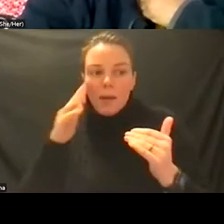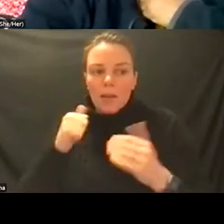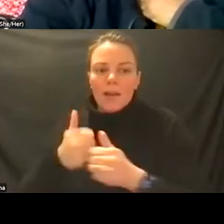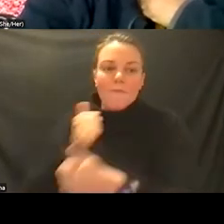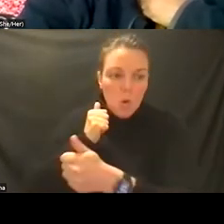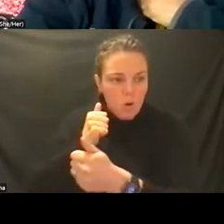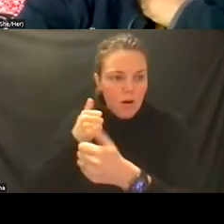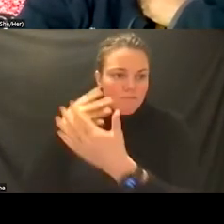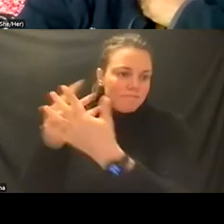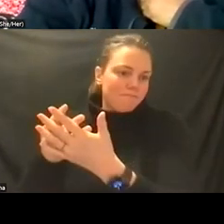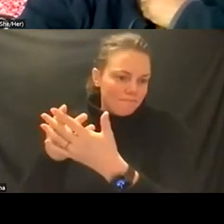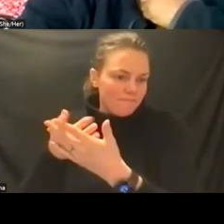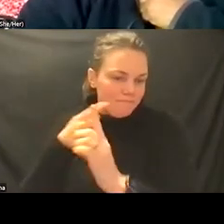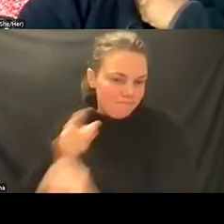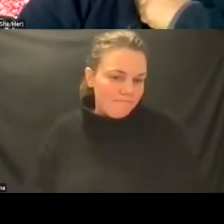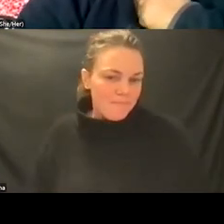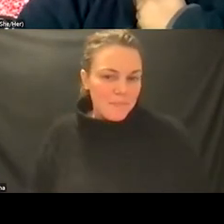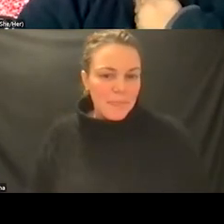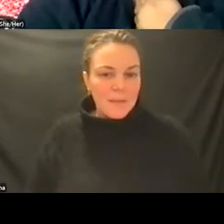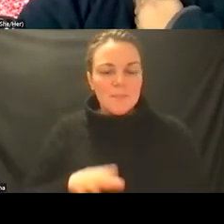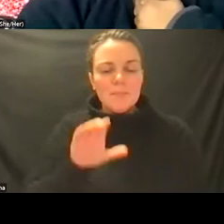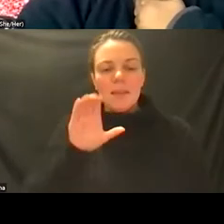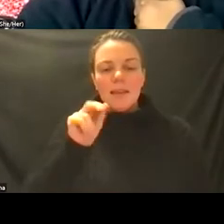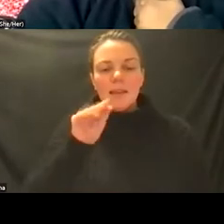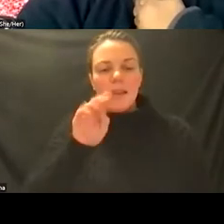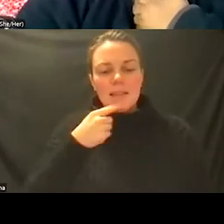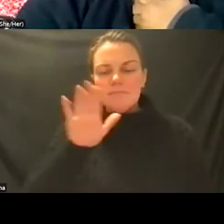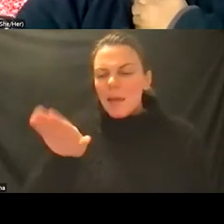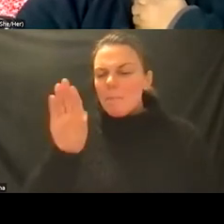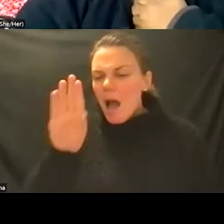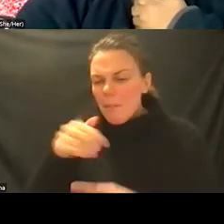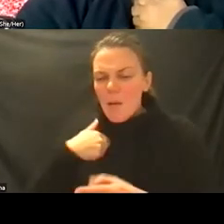bob i wanted to pick up on something you said which was is that well when you came here